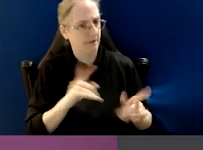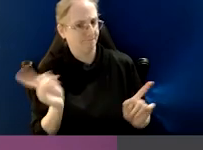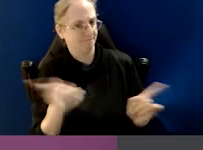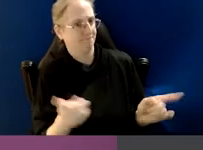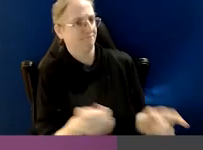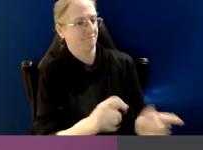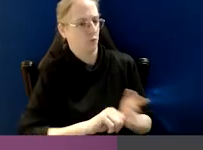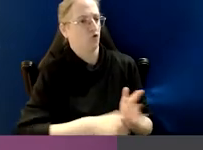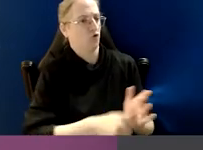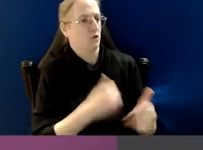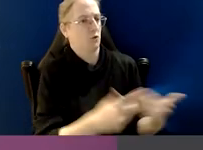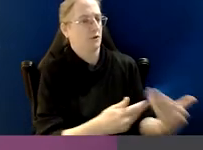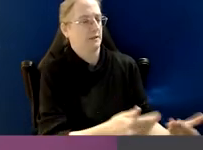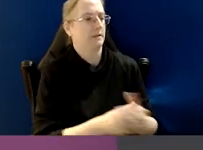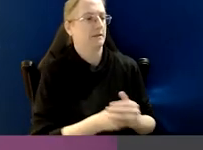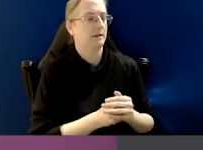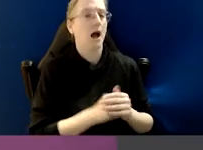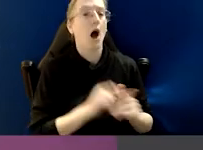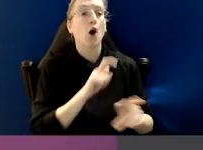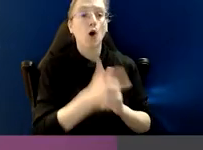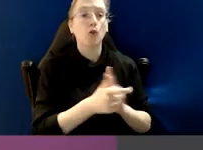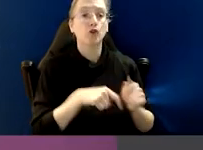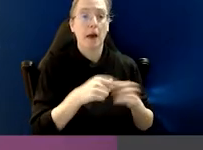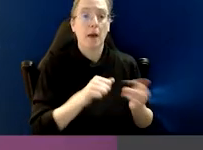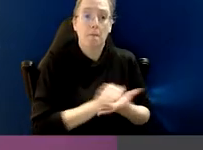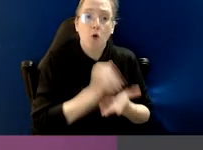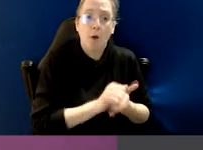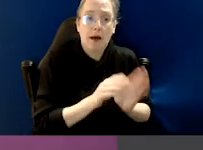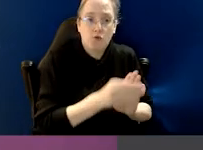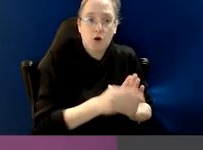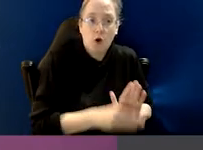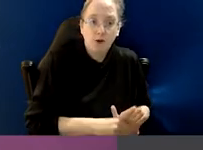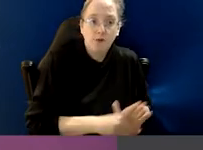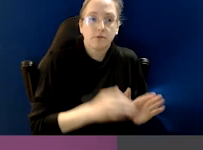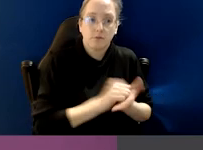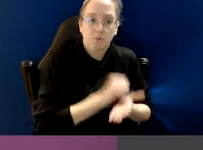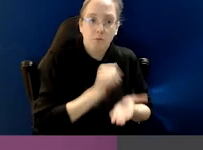Proper documentation and a culture of speaking up about concerns.